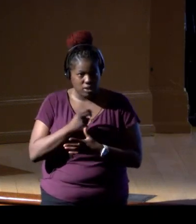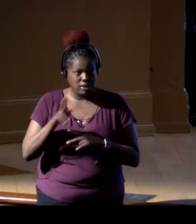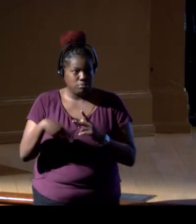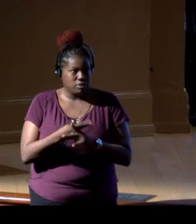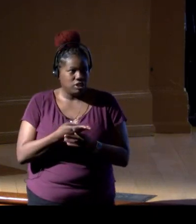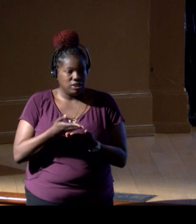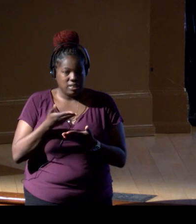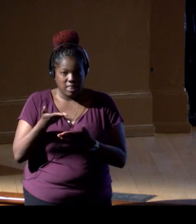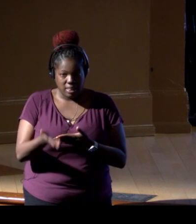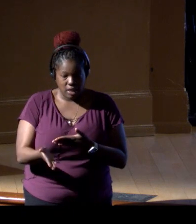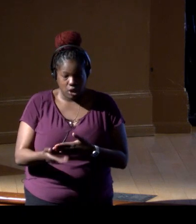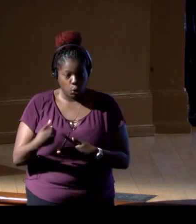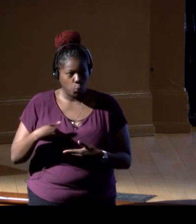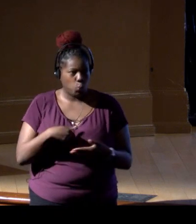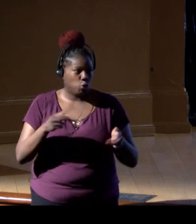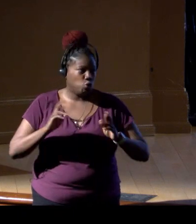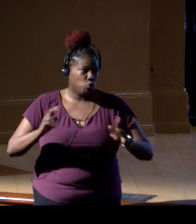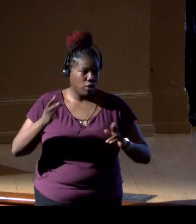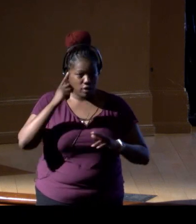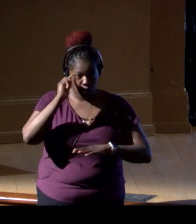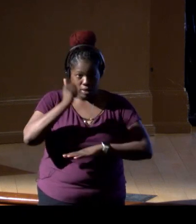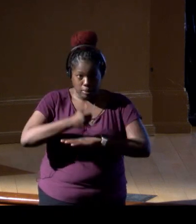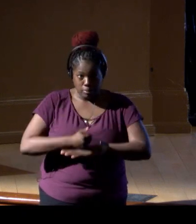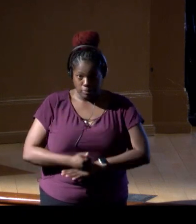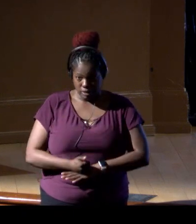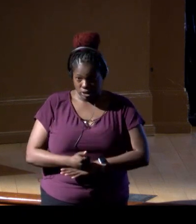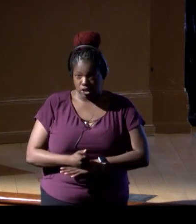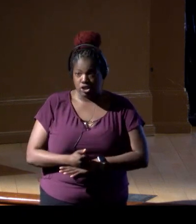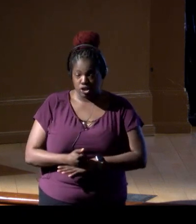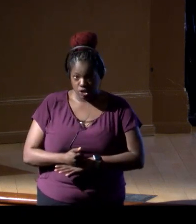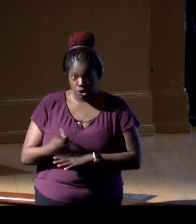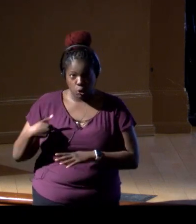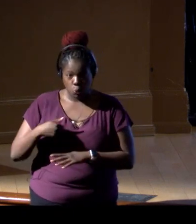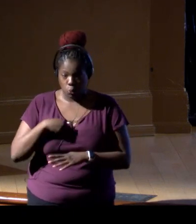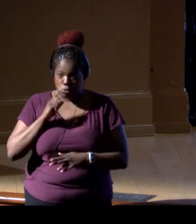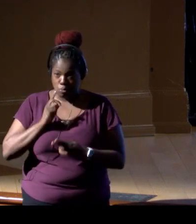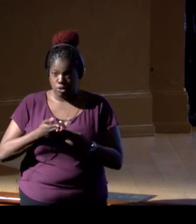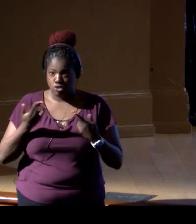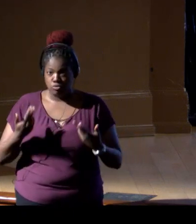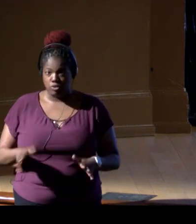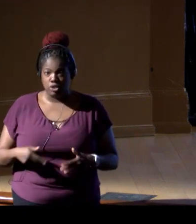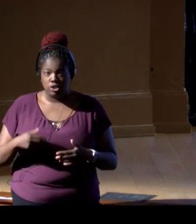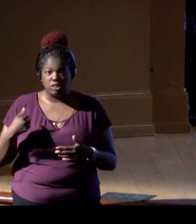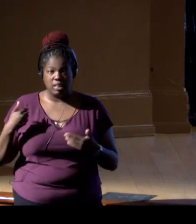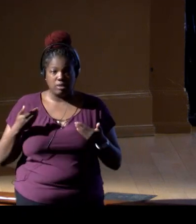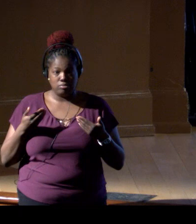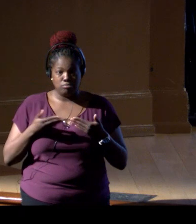So we're ready for the implementation, as we've said, and moving forward on it.